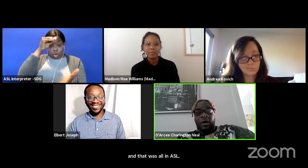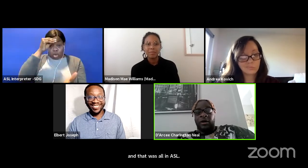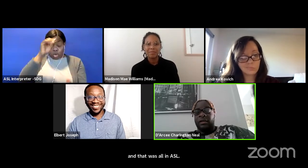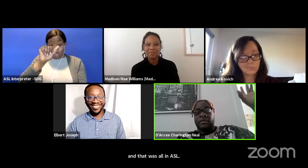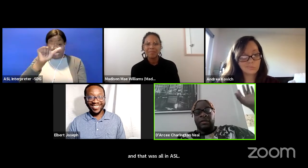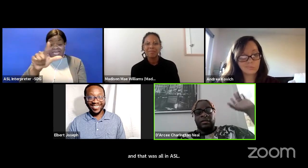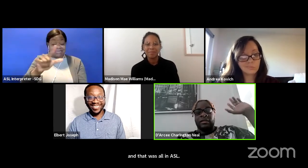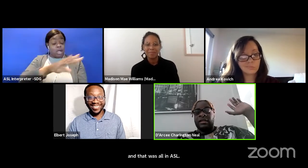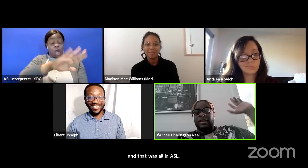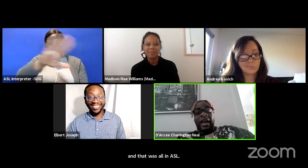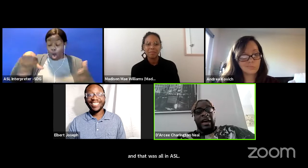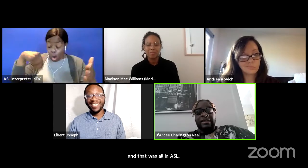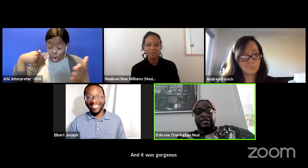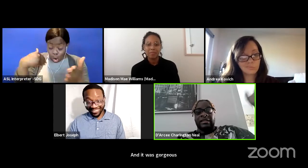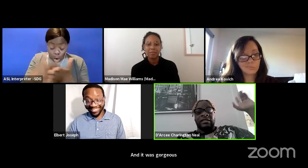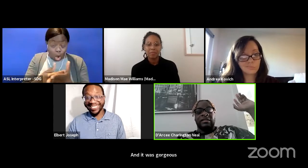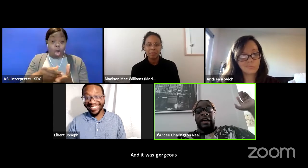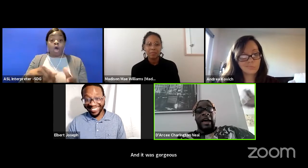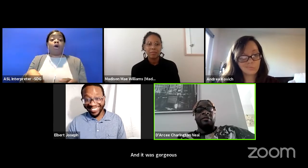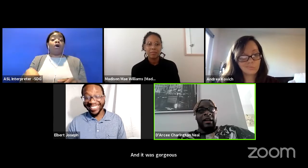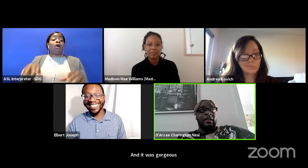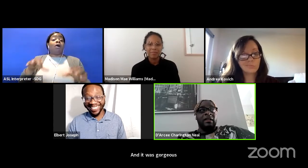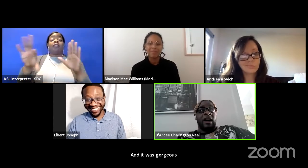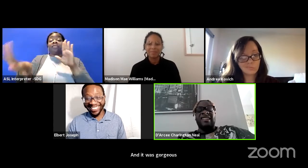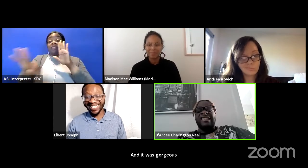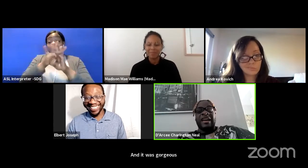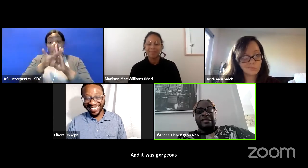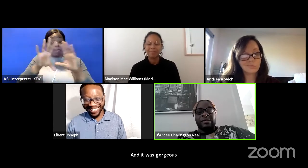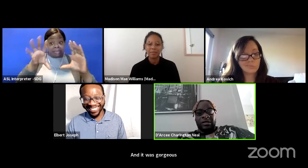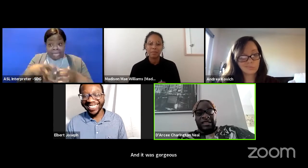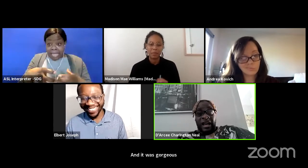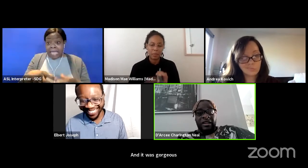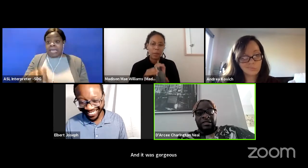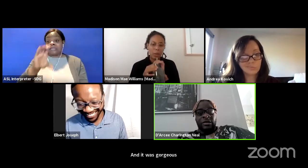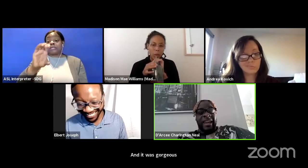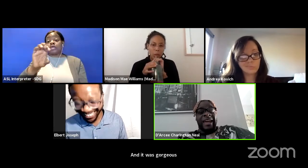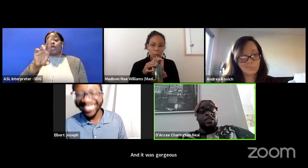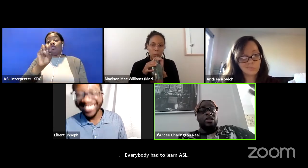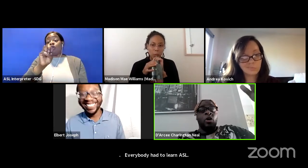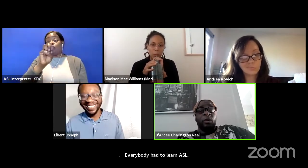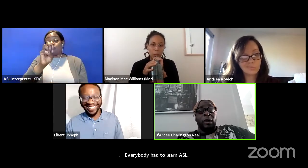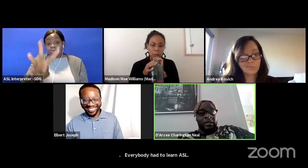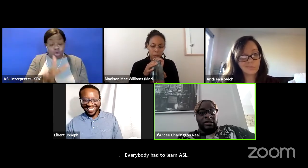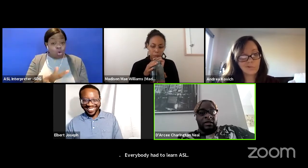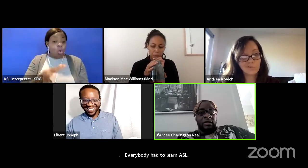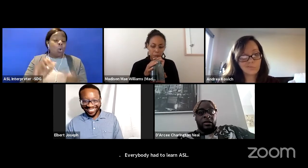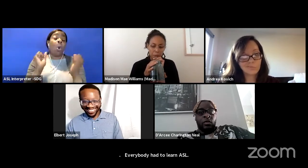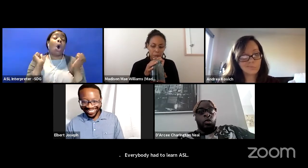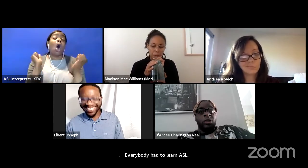all of the cast and everybody. Our sets were designed, so that at no point,